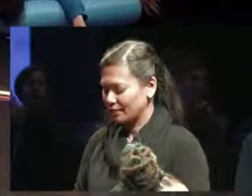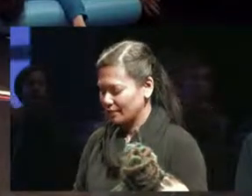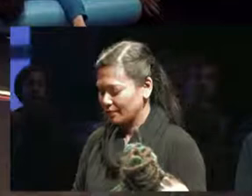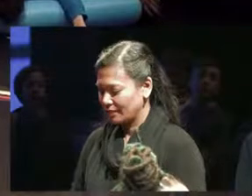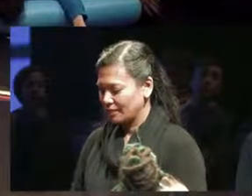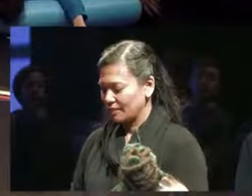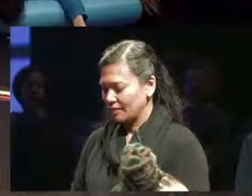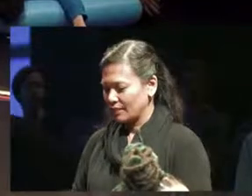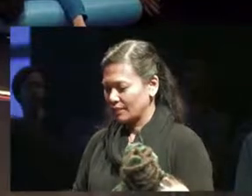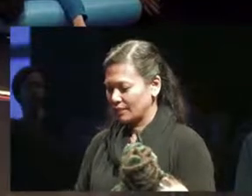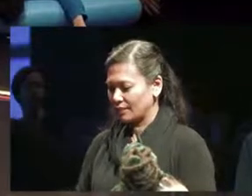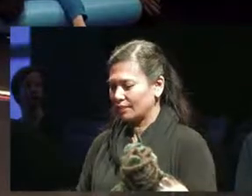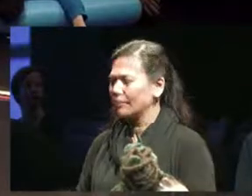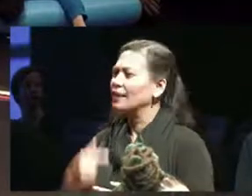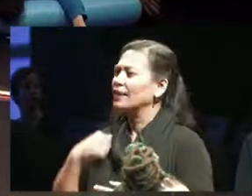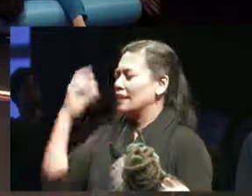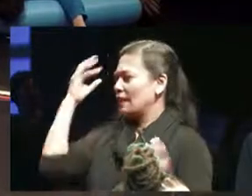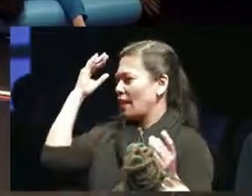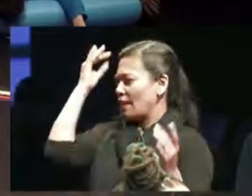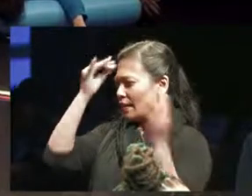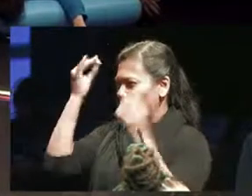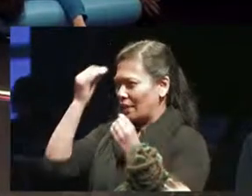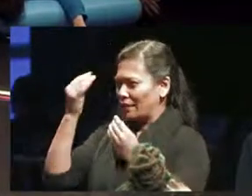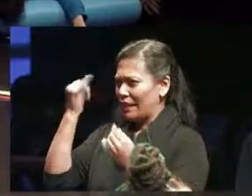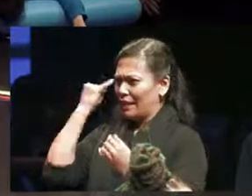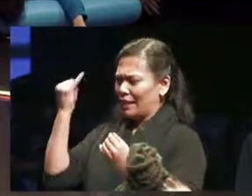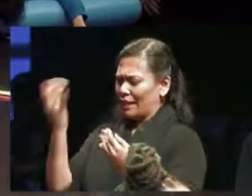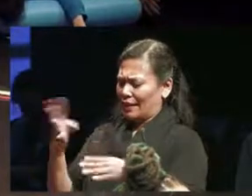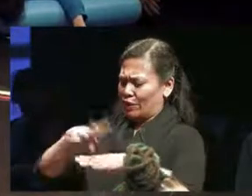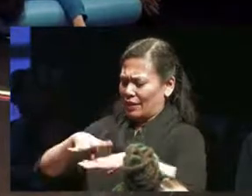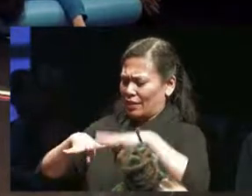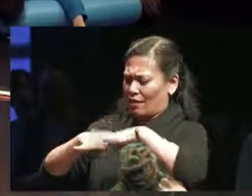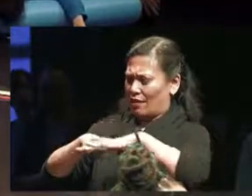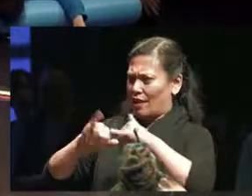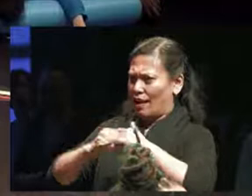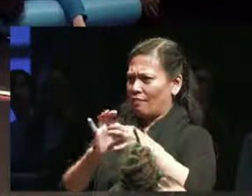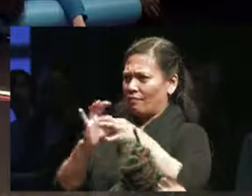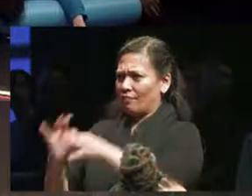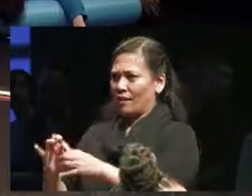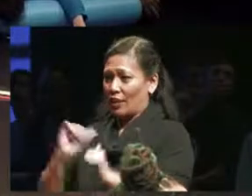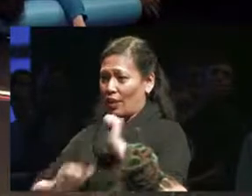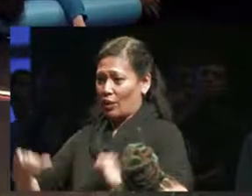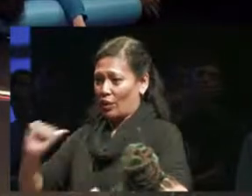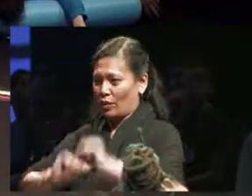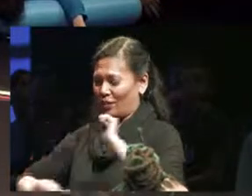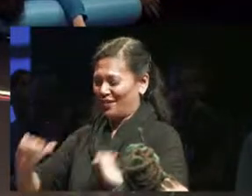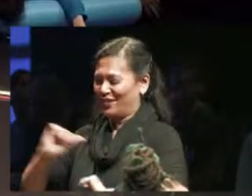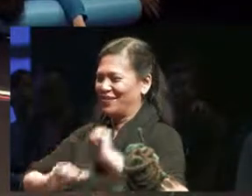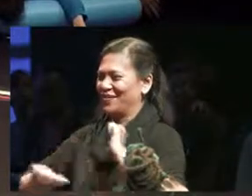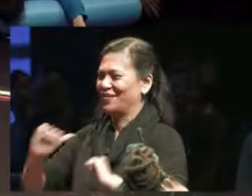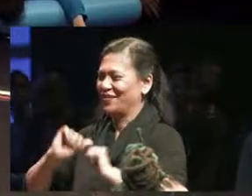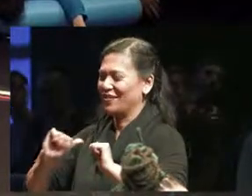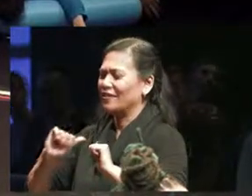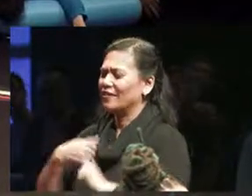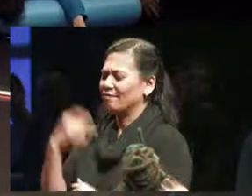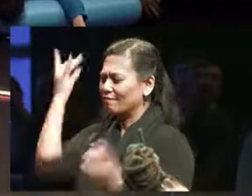So when I think about intersectionality and theatre I think about the struggles of